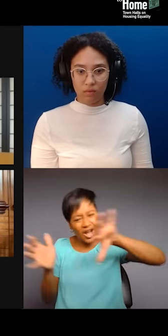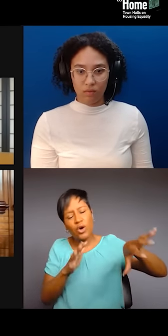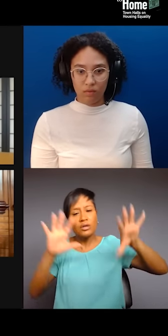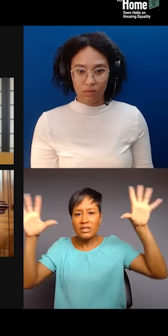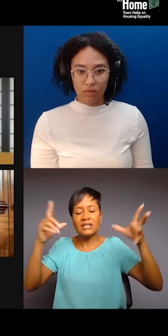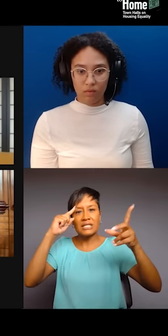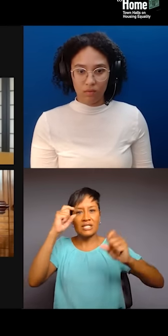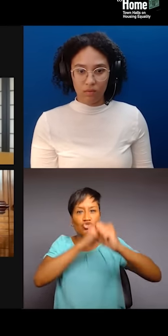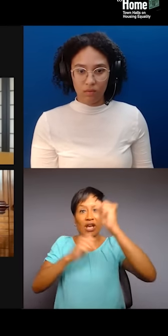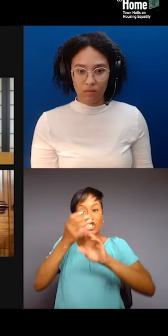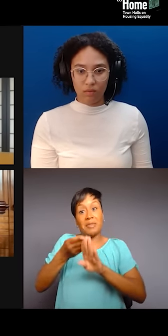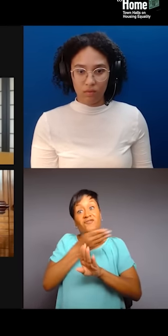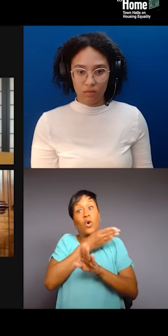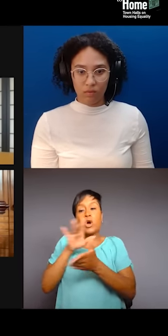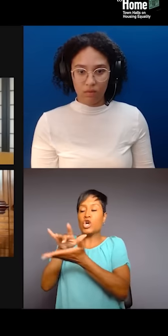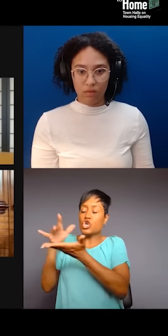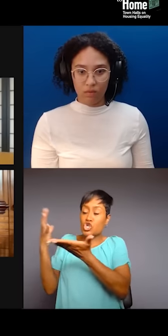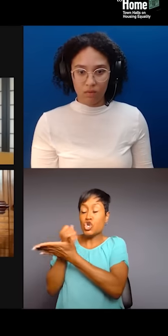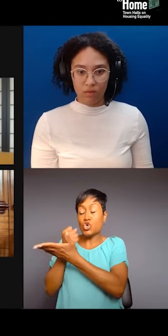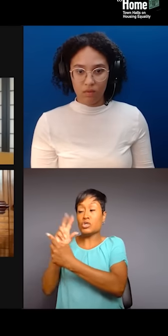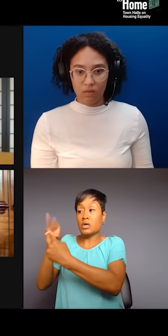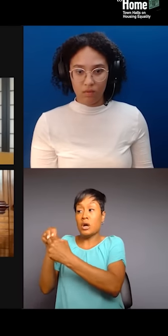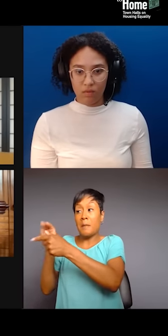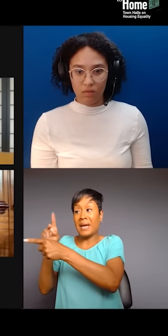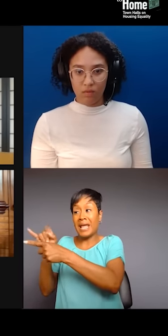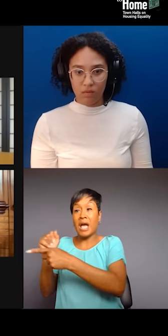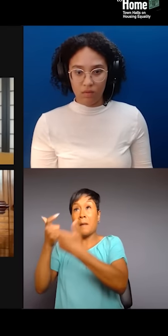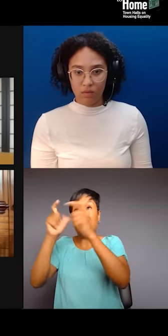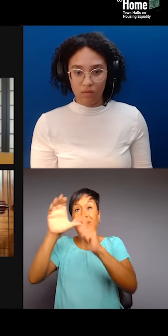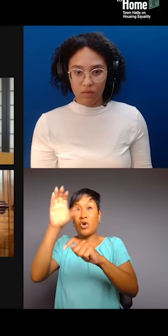using these big corporations. Like one of 'em, I can't say their name because I had to sign a nondisclosure,